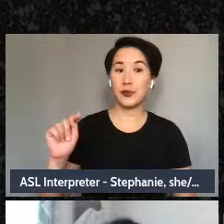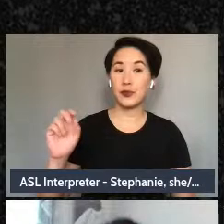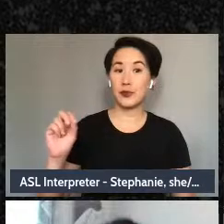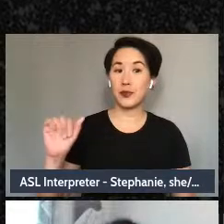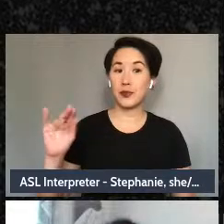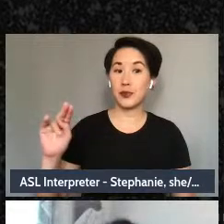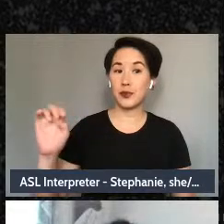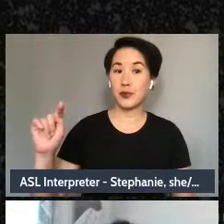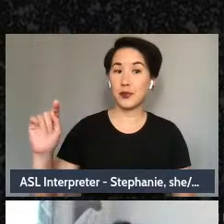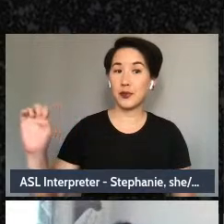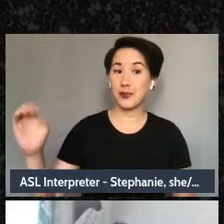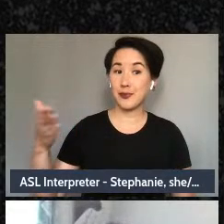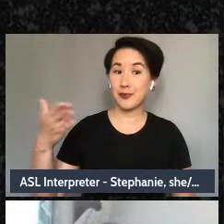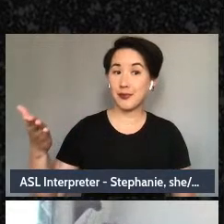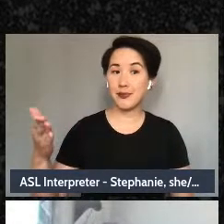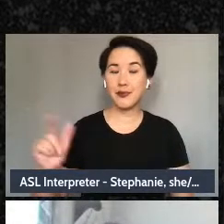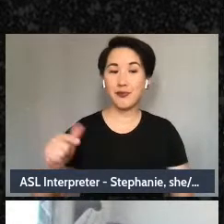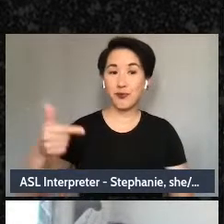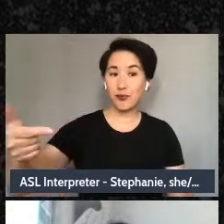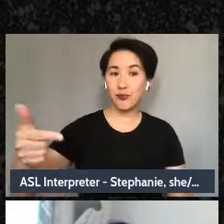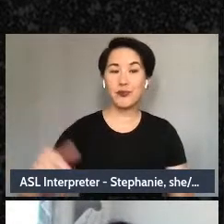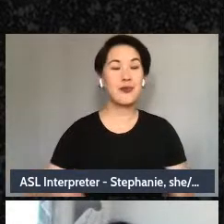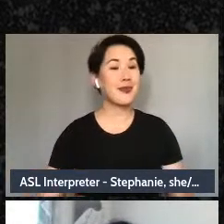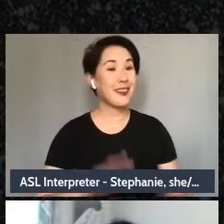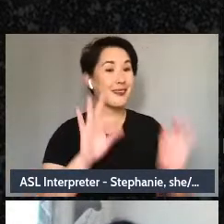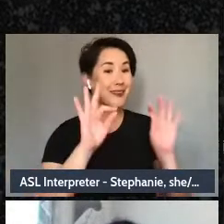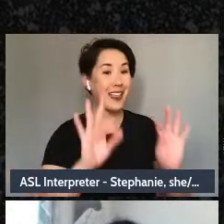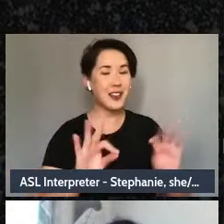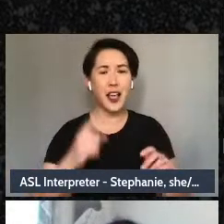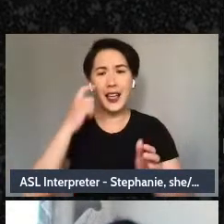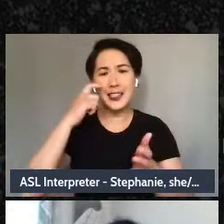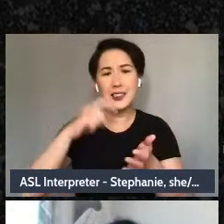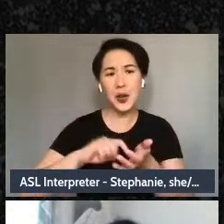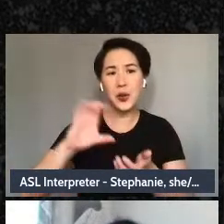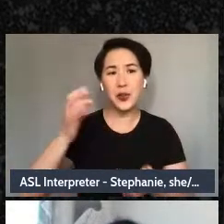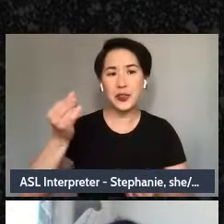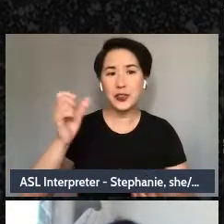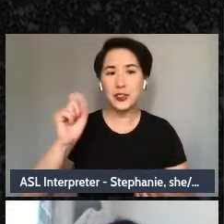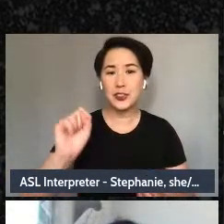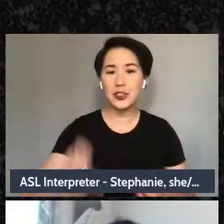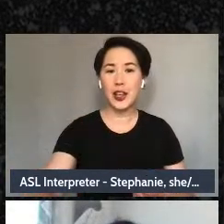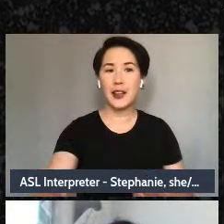Fantastic, and I also saw in the chat there was a question around